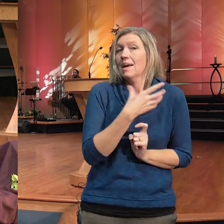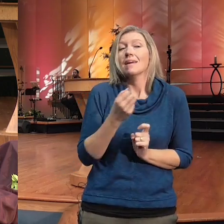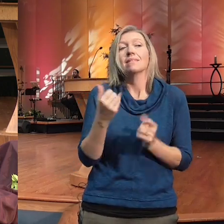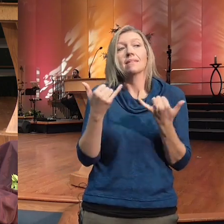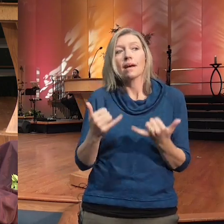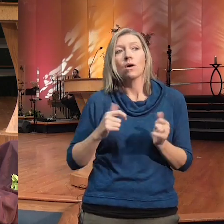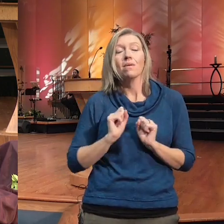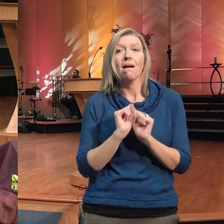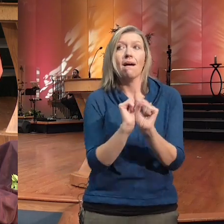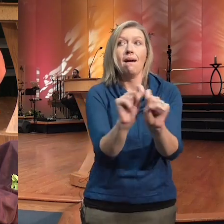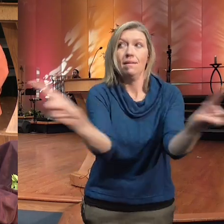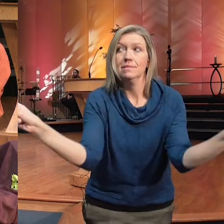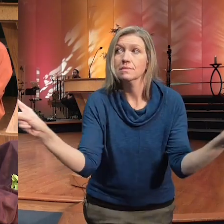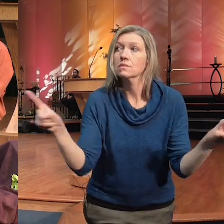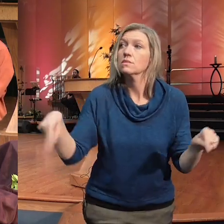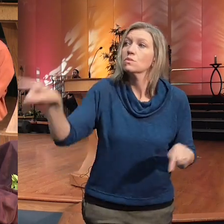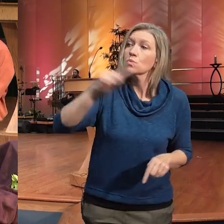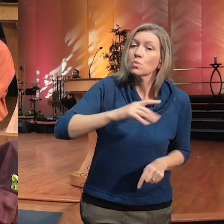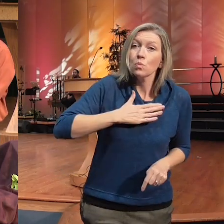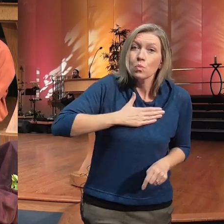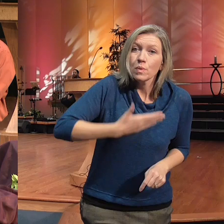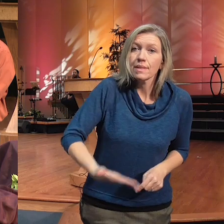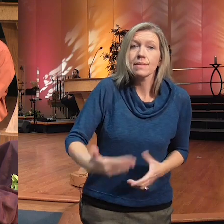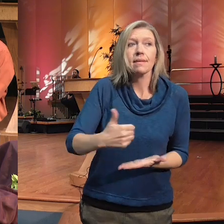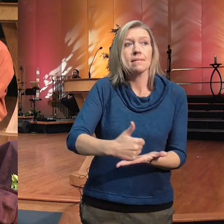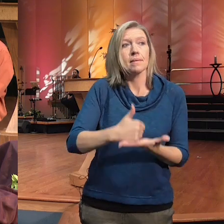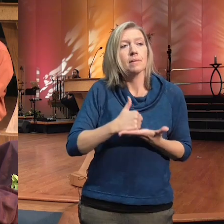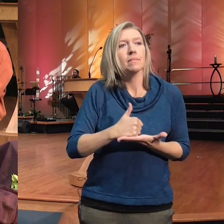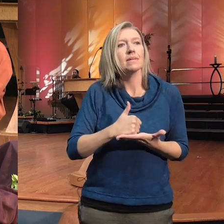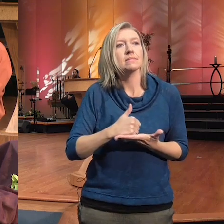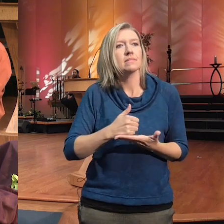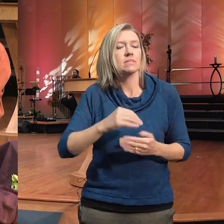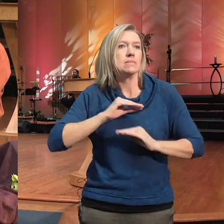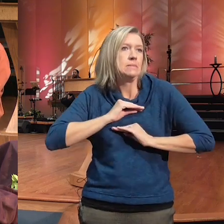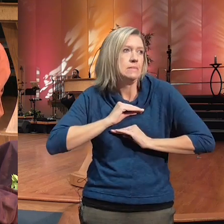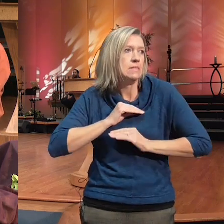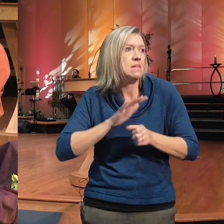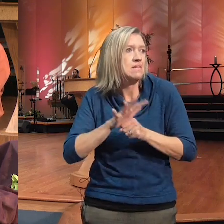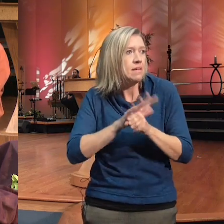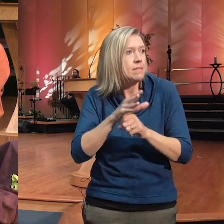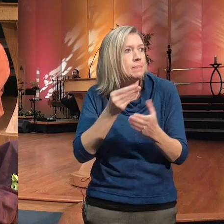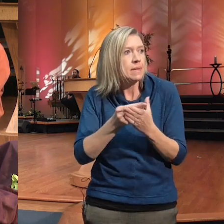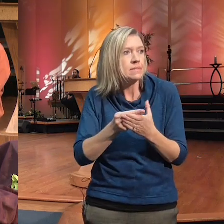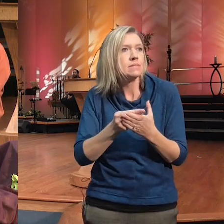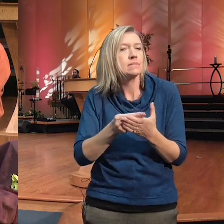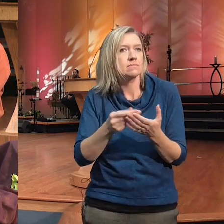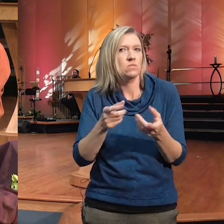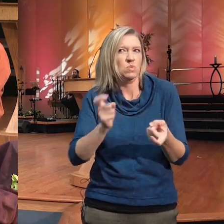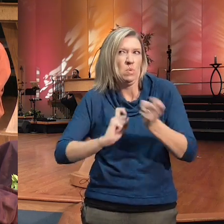willing to help us to meet that second half with donating the cost of this process in the amount